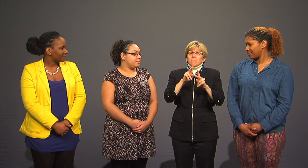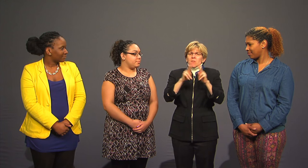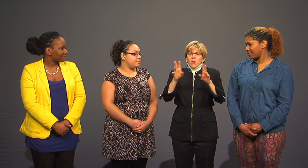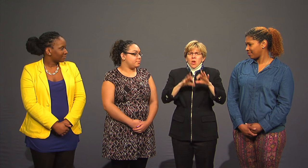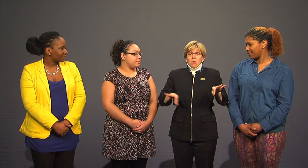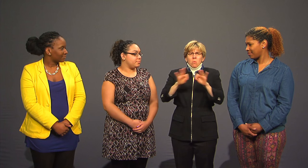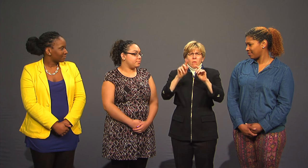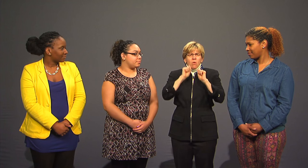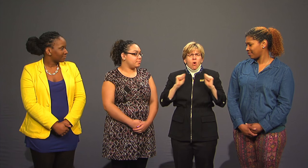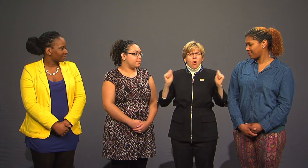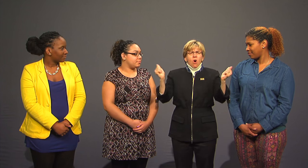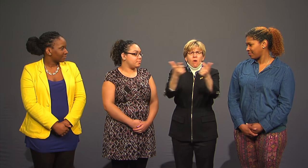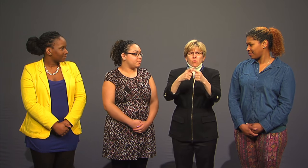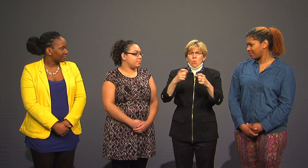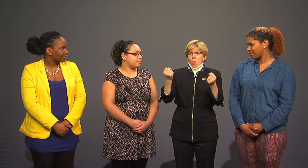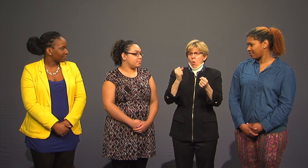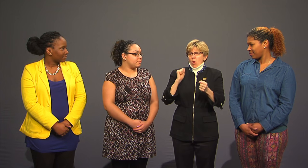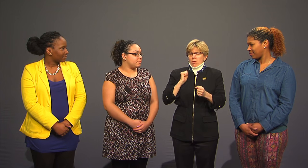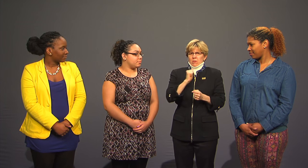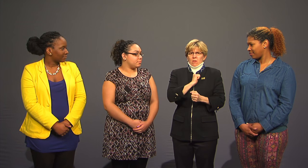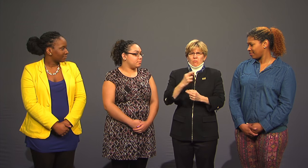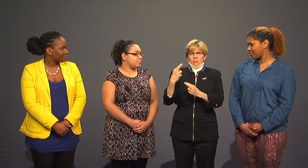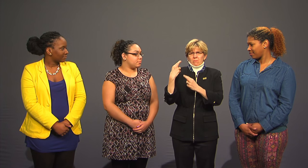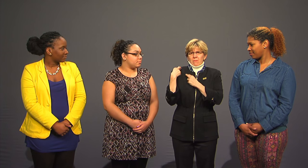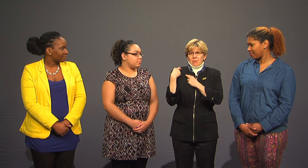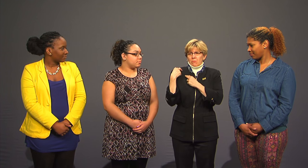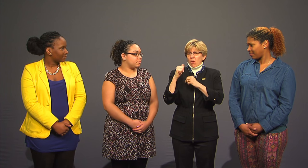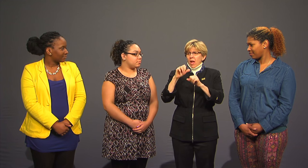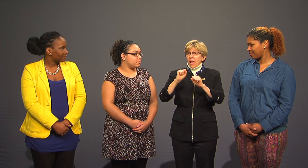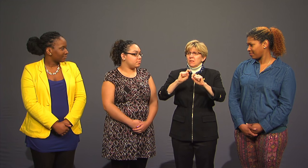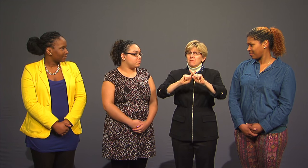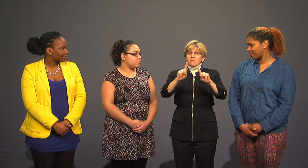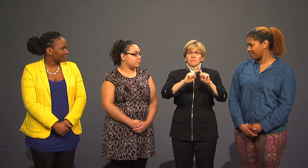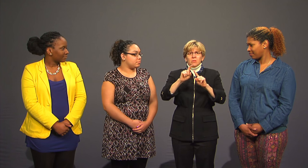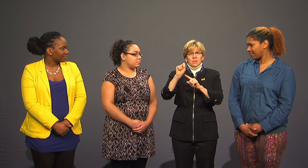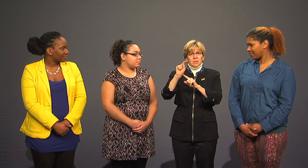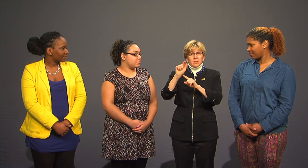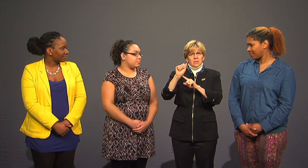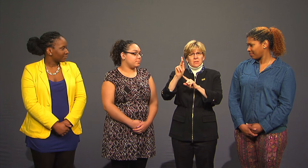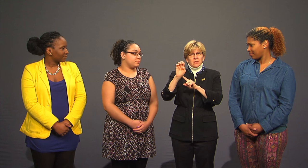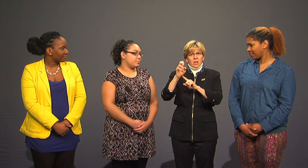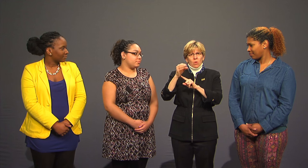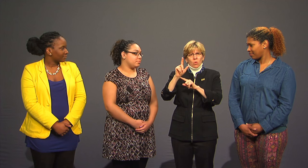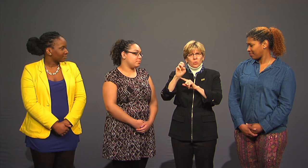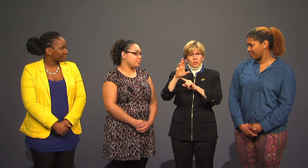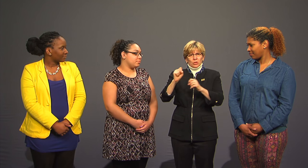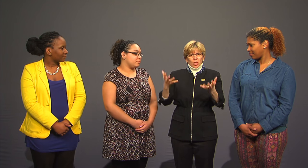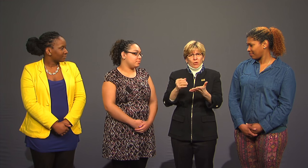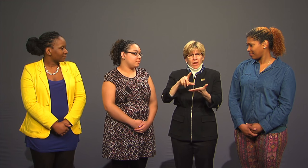It is important for us to hold ourselves responsible as various stakeholders here at Gallaudet